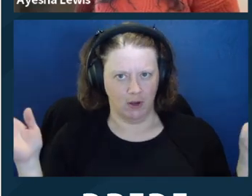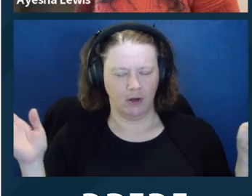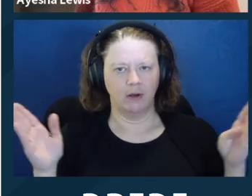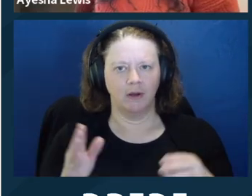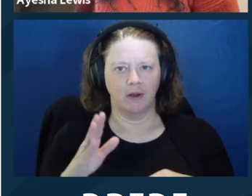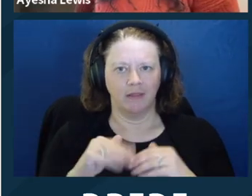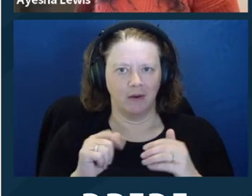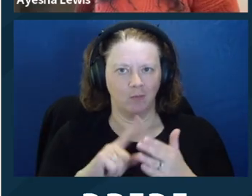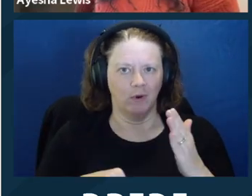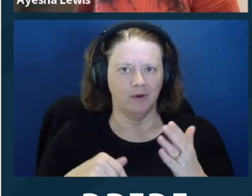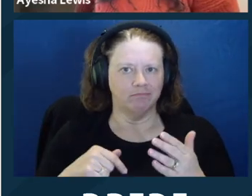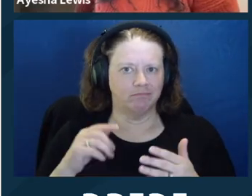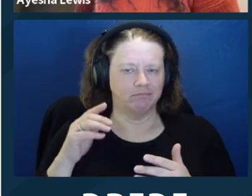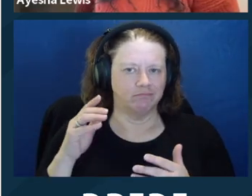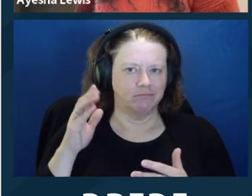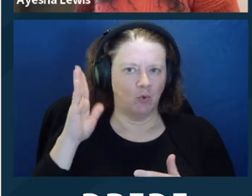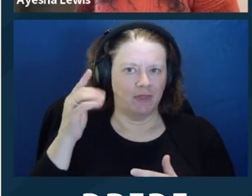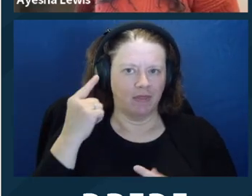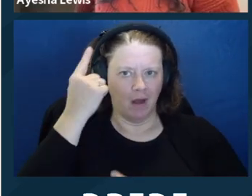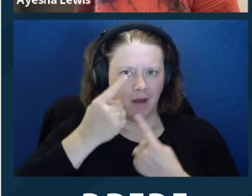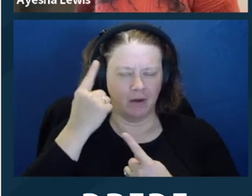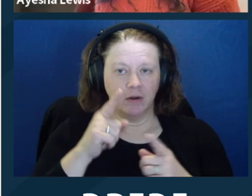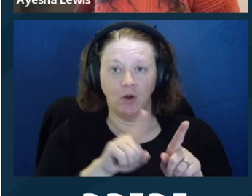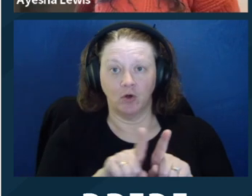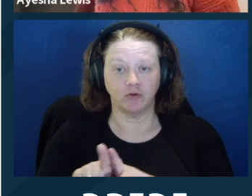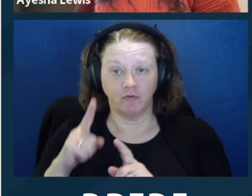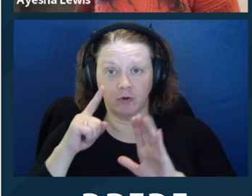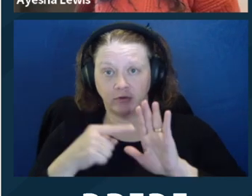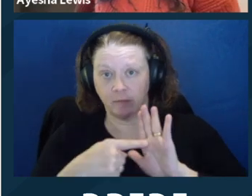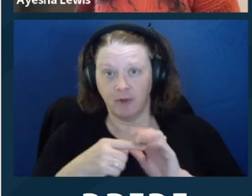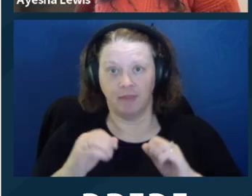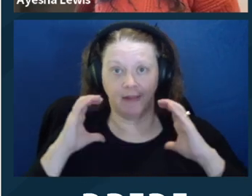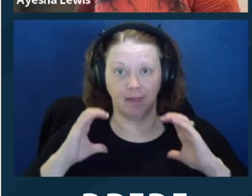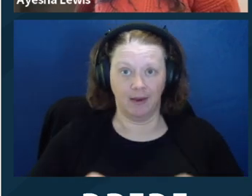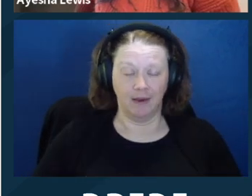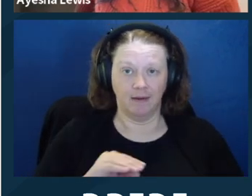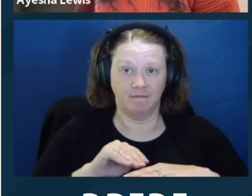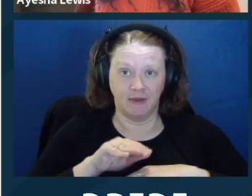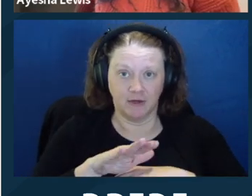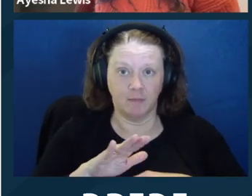trauma, if they have a diagnosis of PTSD, then they're clearly within the ambit of the